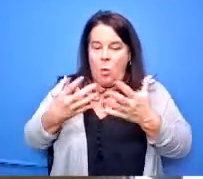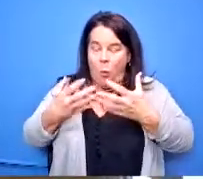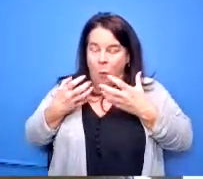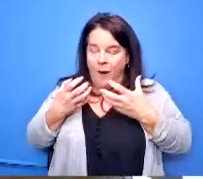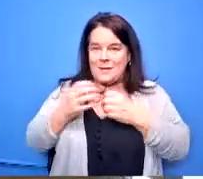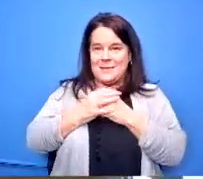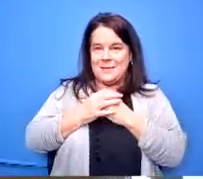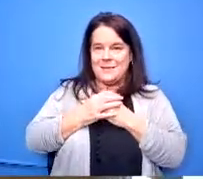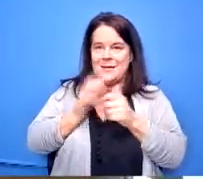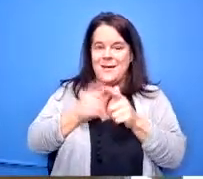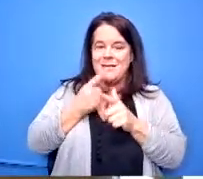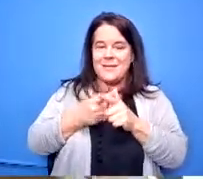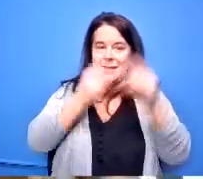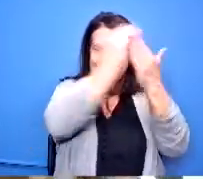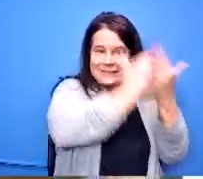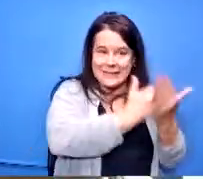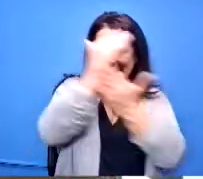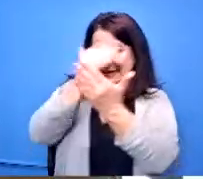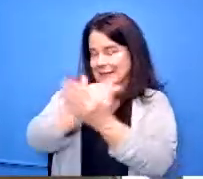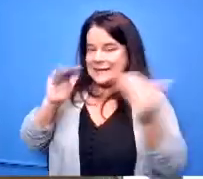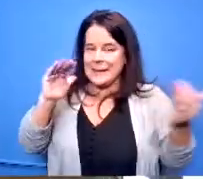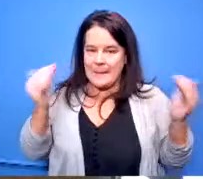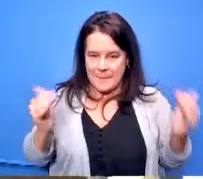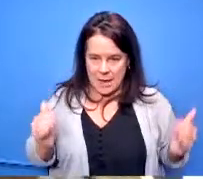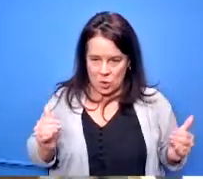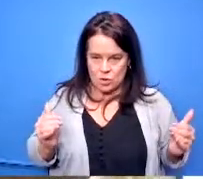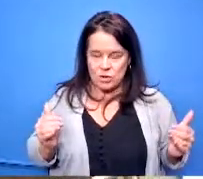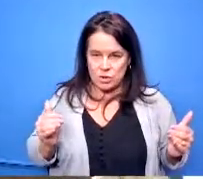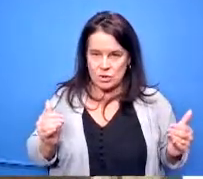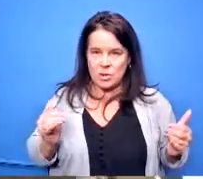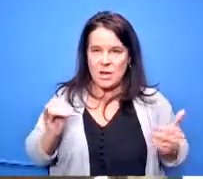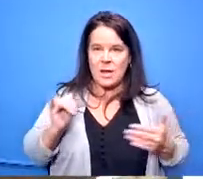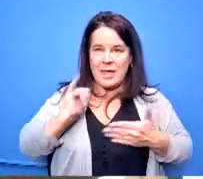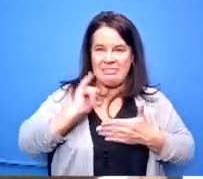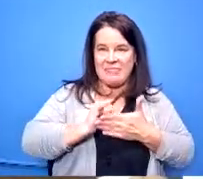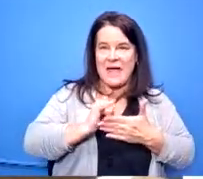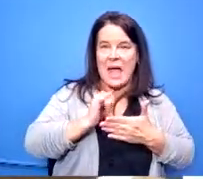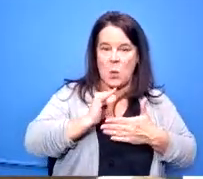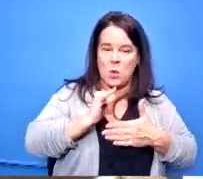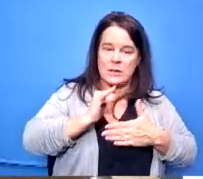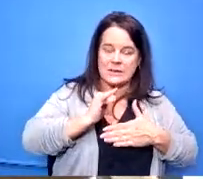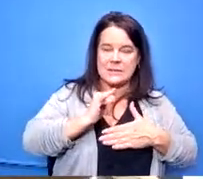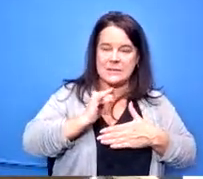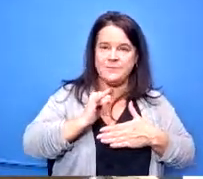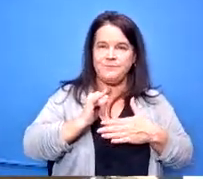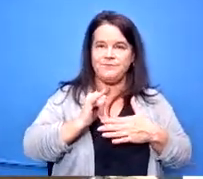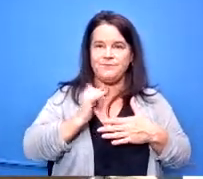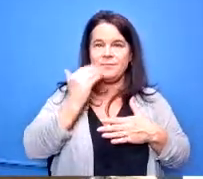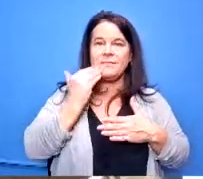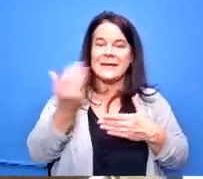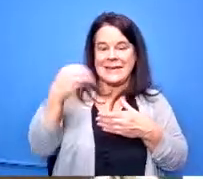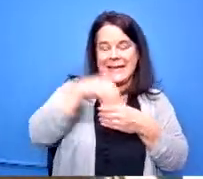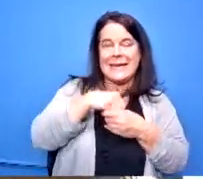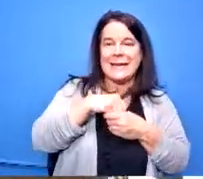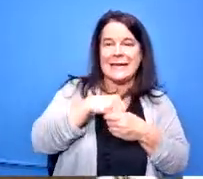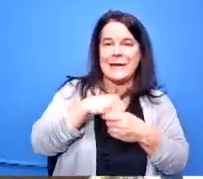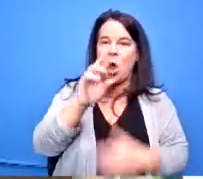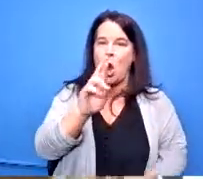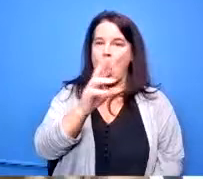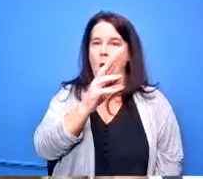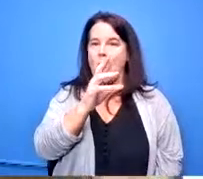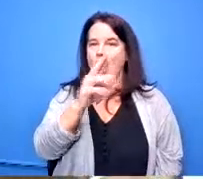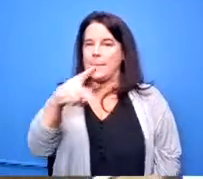compared the two and that's what was put into the the actual rfp letting them know that this is what